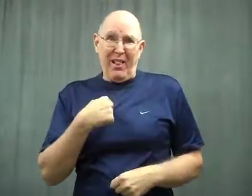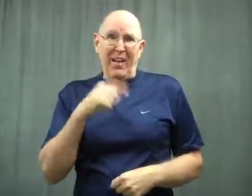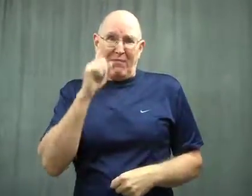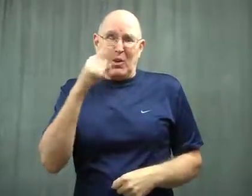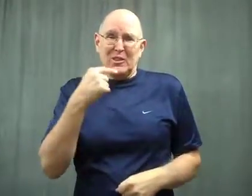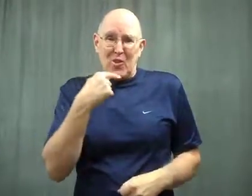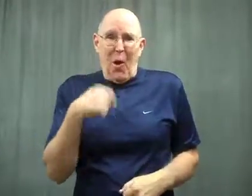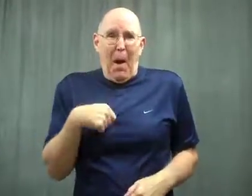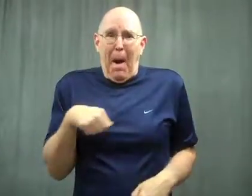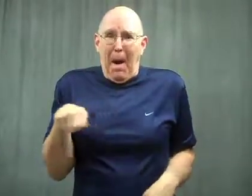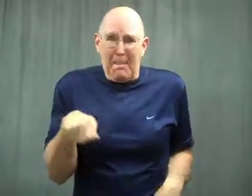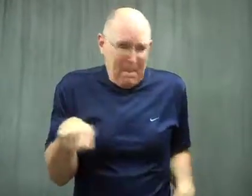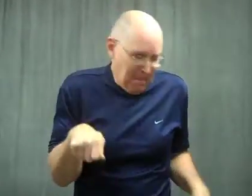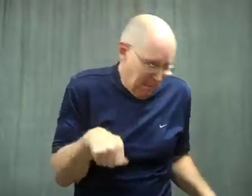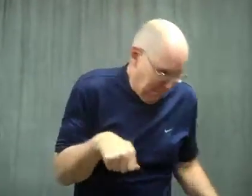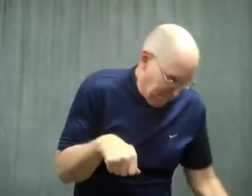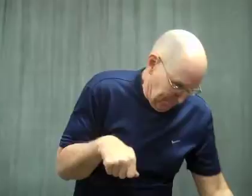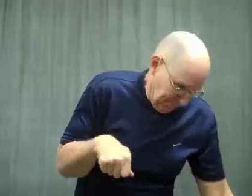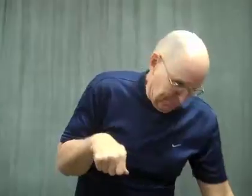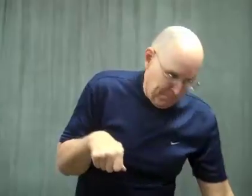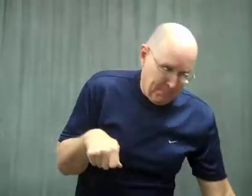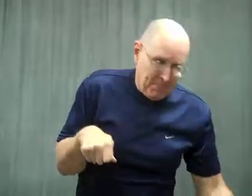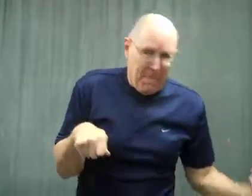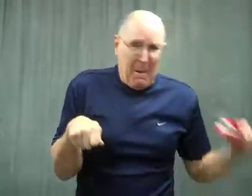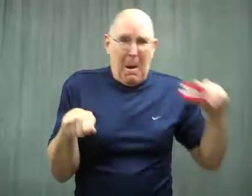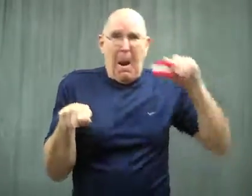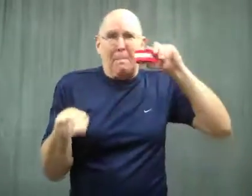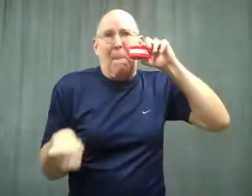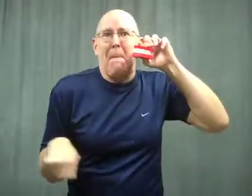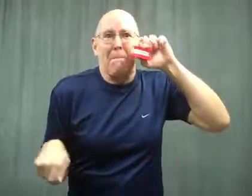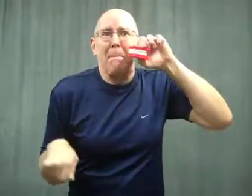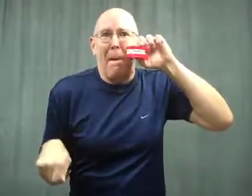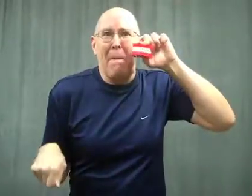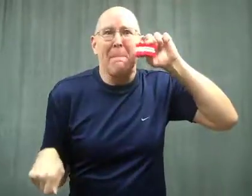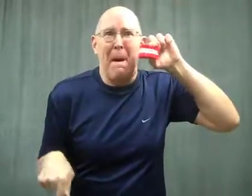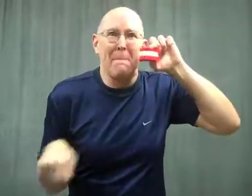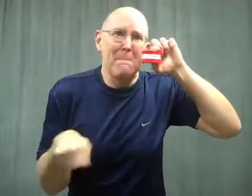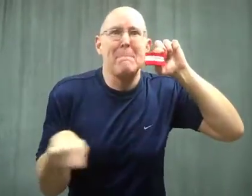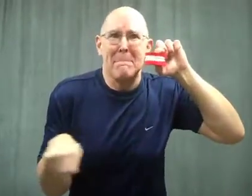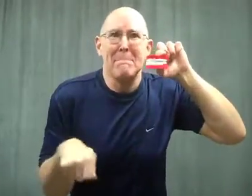I'll be old like this!